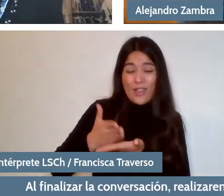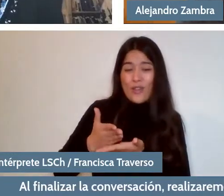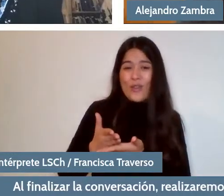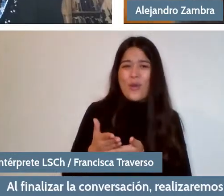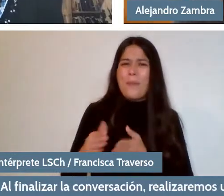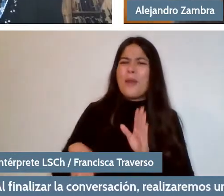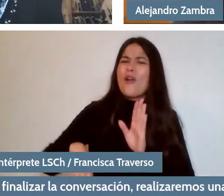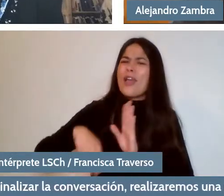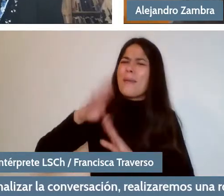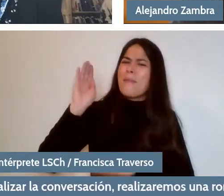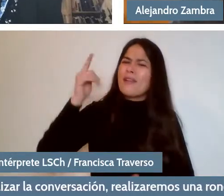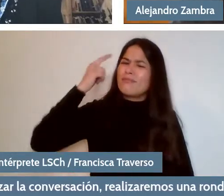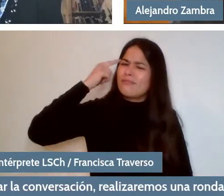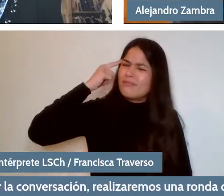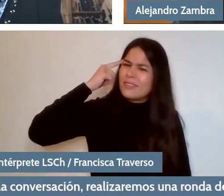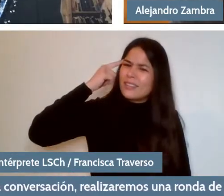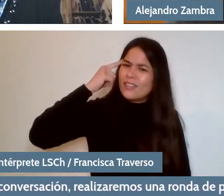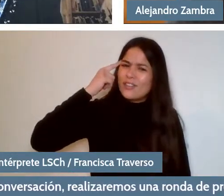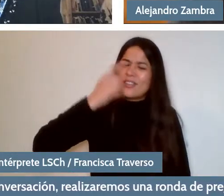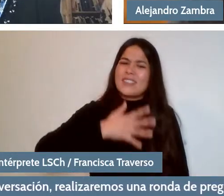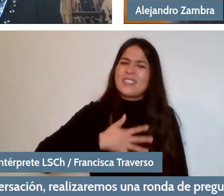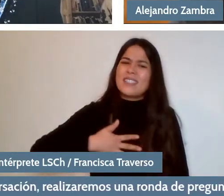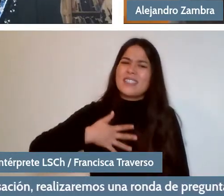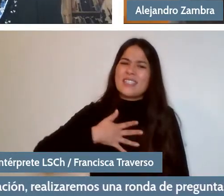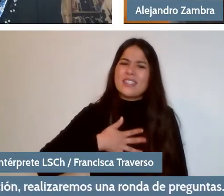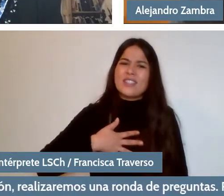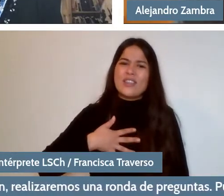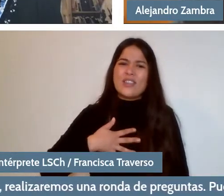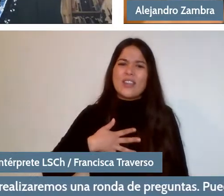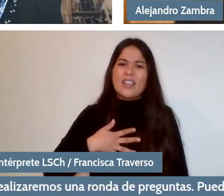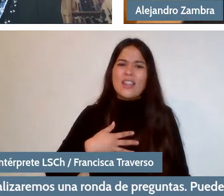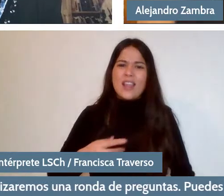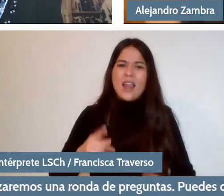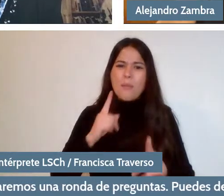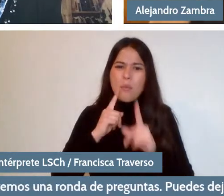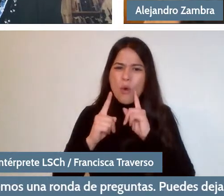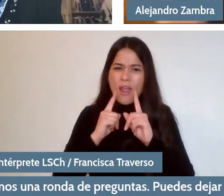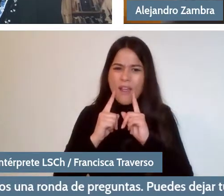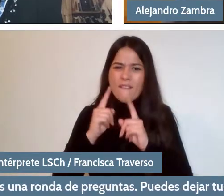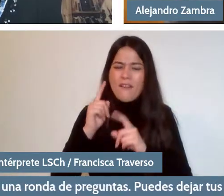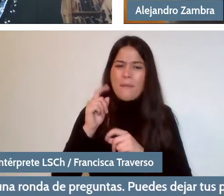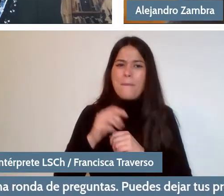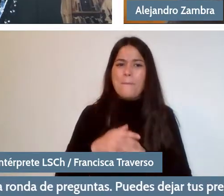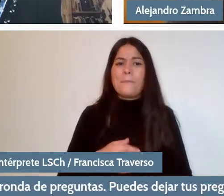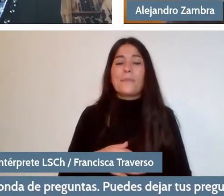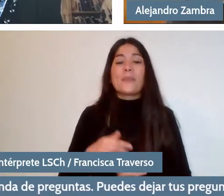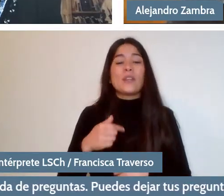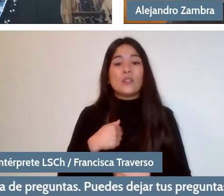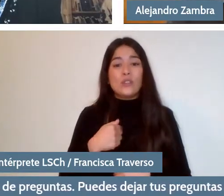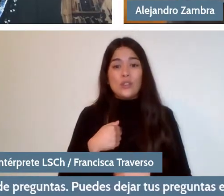was the sensation of heating up the test. So, there I'm trying to...